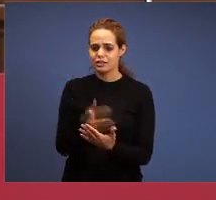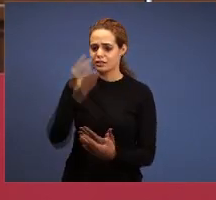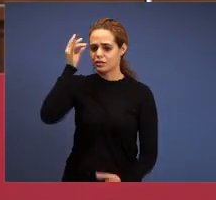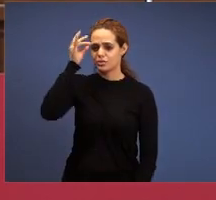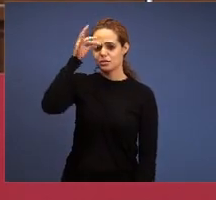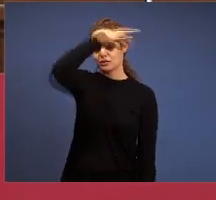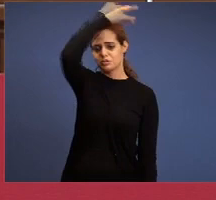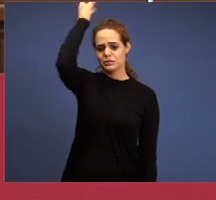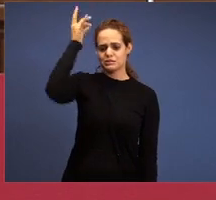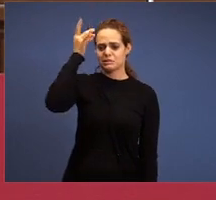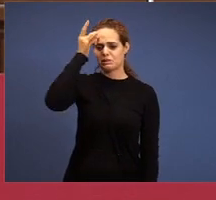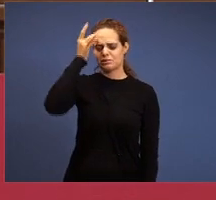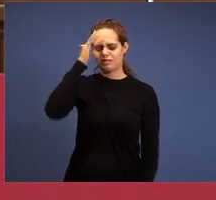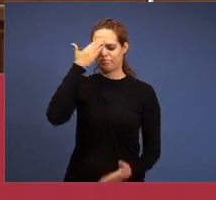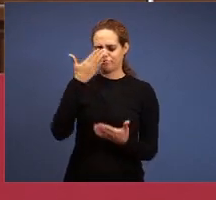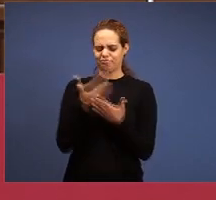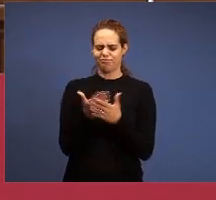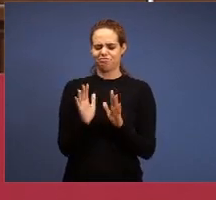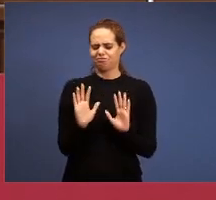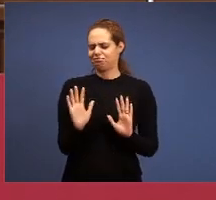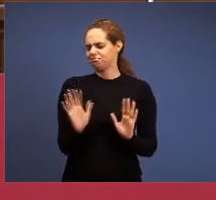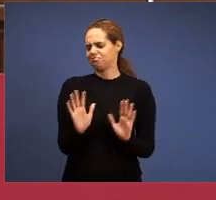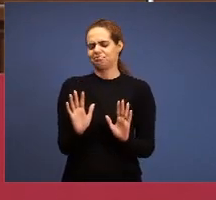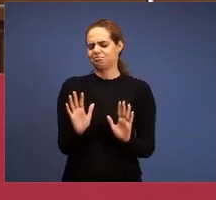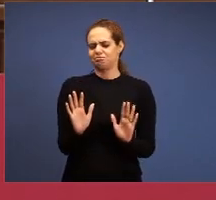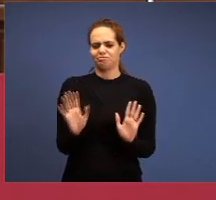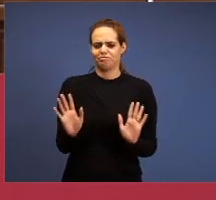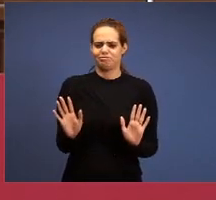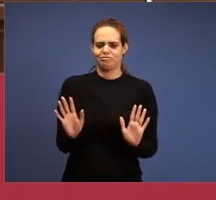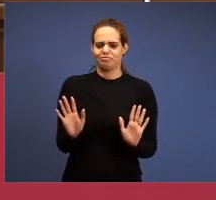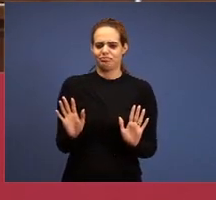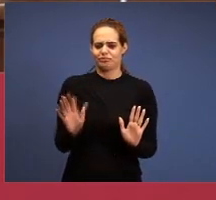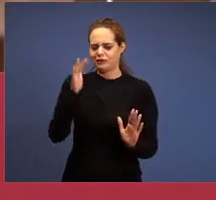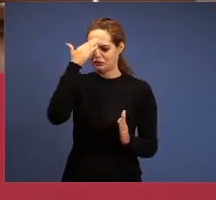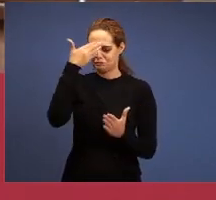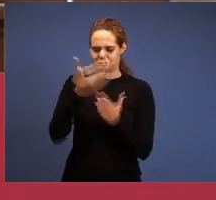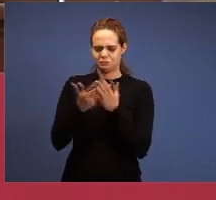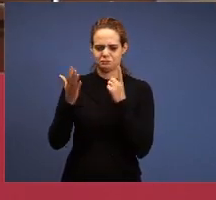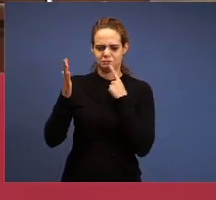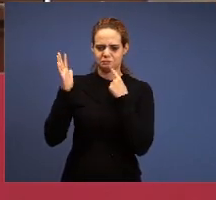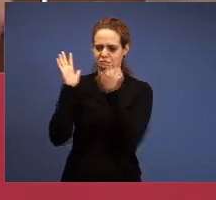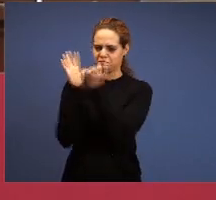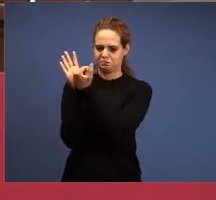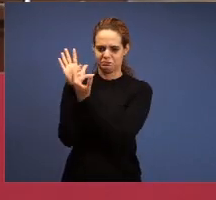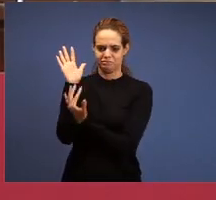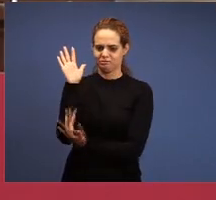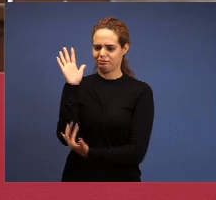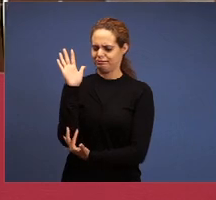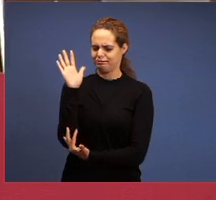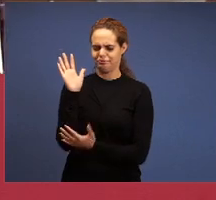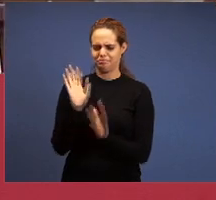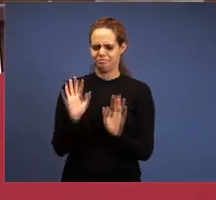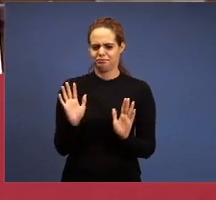don’t believe in the blood and the word says: and they won by blood and by word,